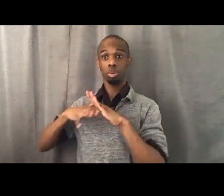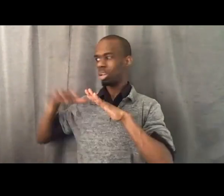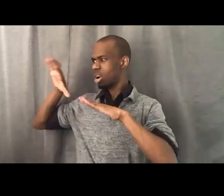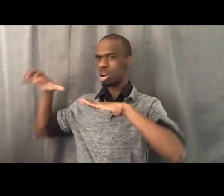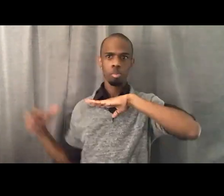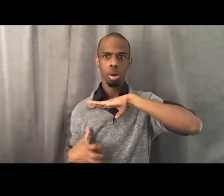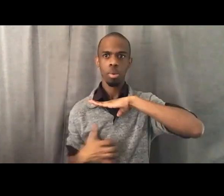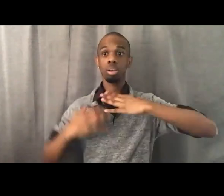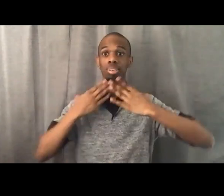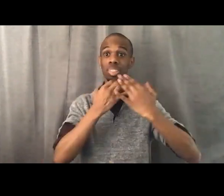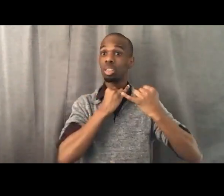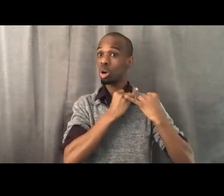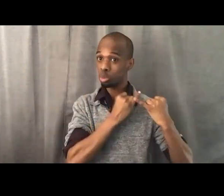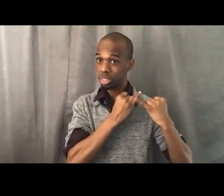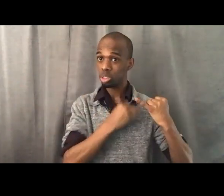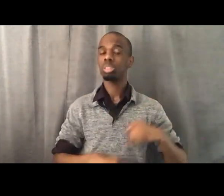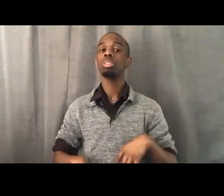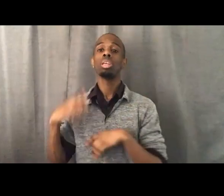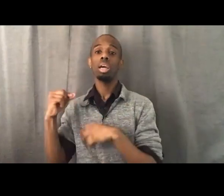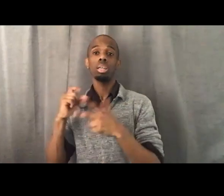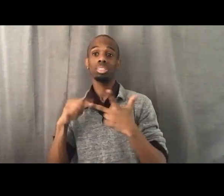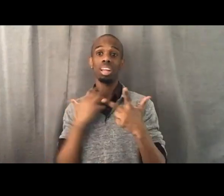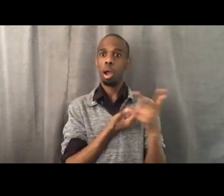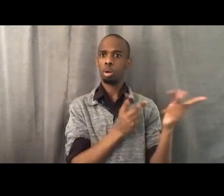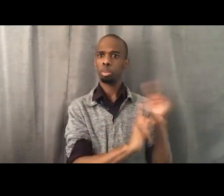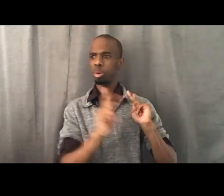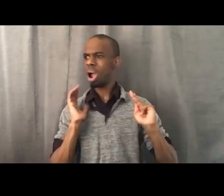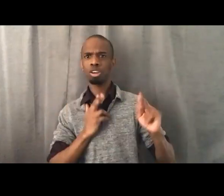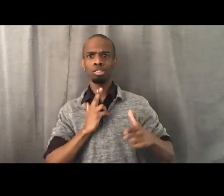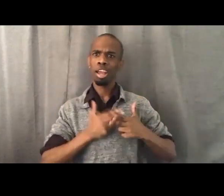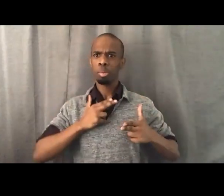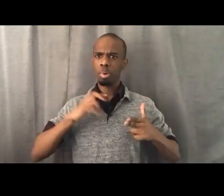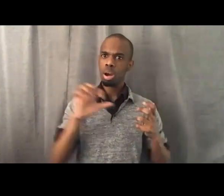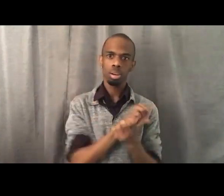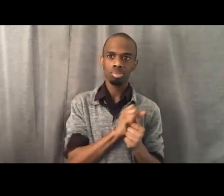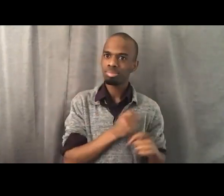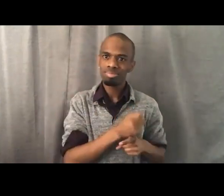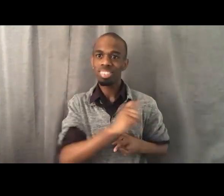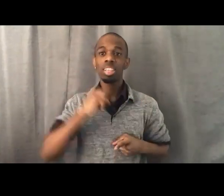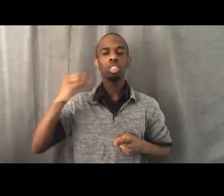And so I just wanna shout you out, Heather, and say thank you for using your connections always,